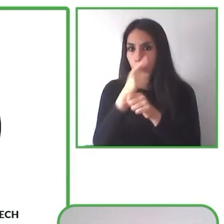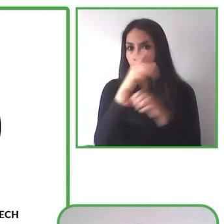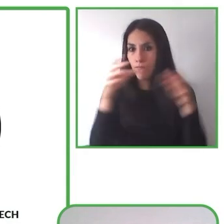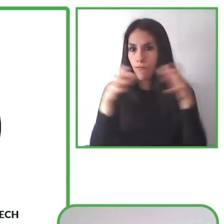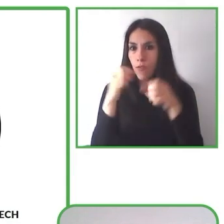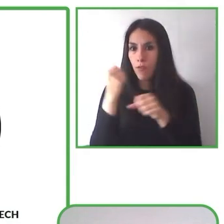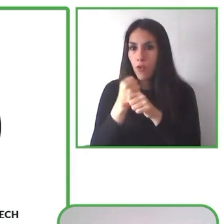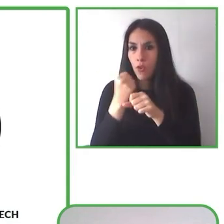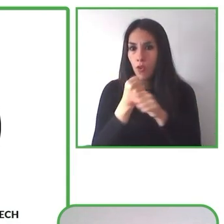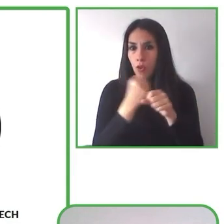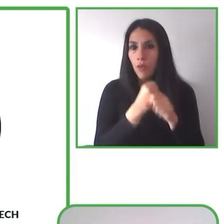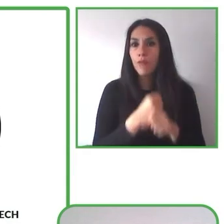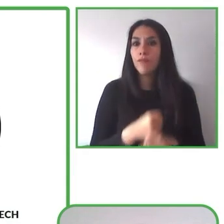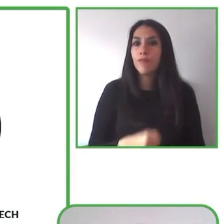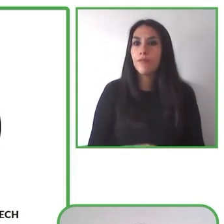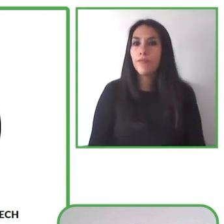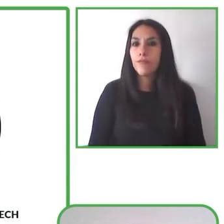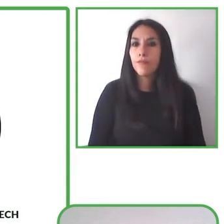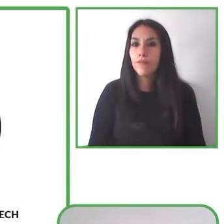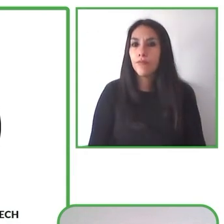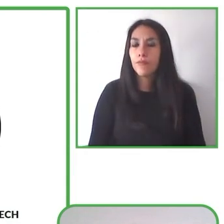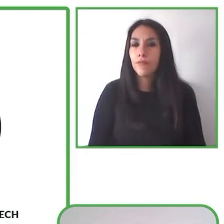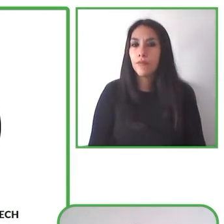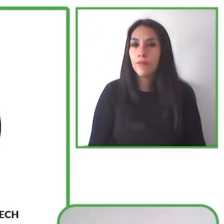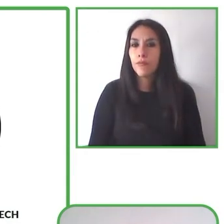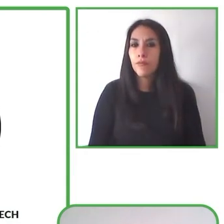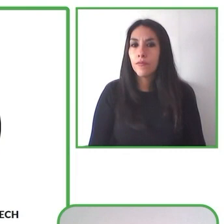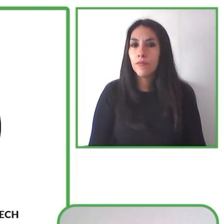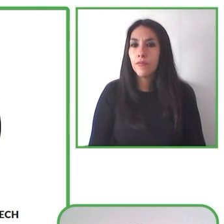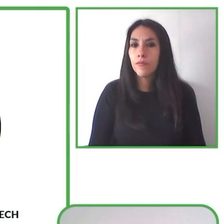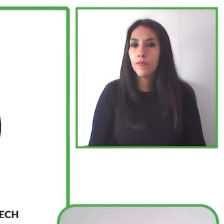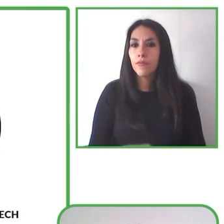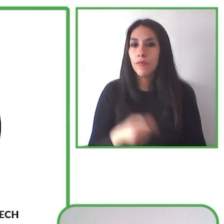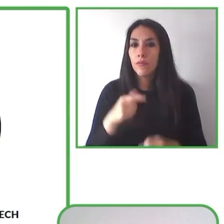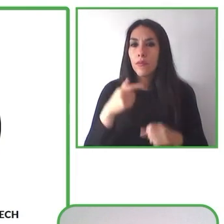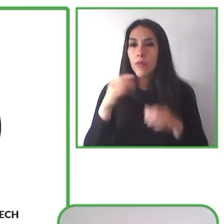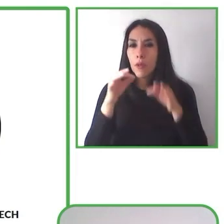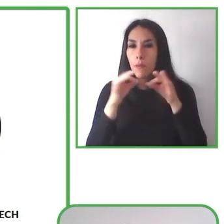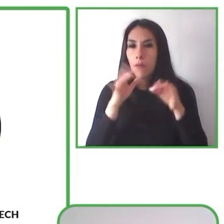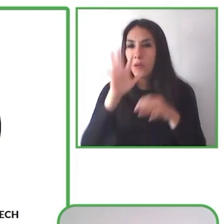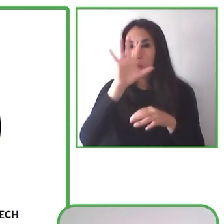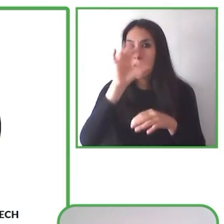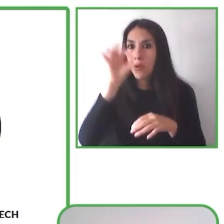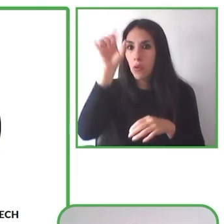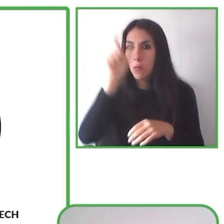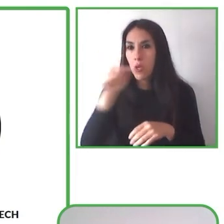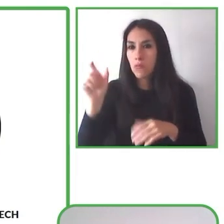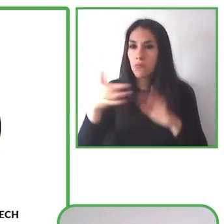People who are committed, who are passionate with accessibility, with lots of conviction, with lots of energy.